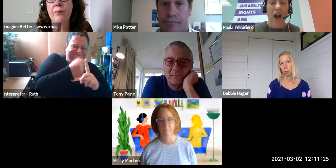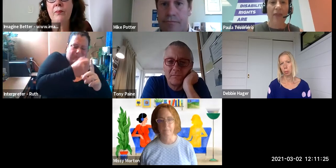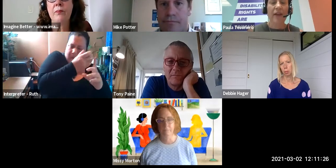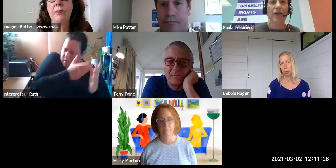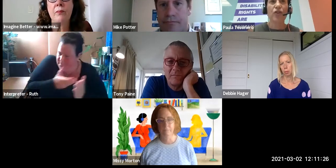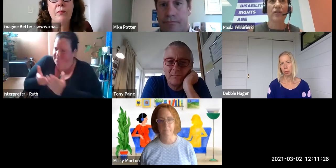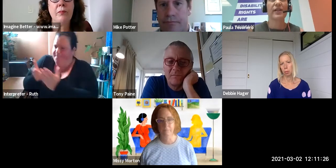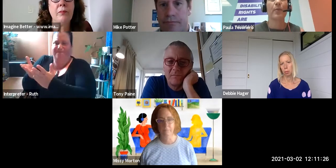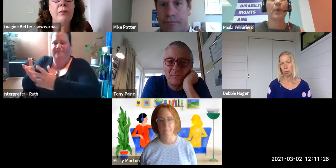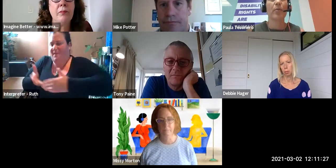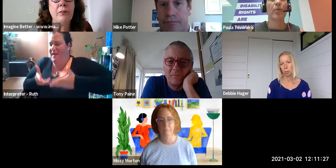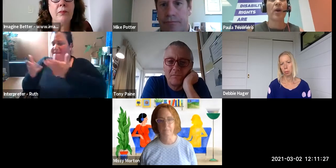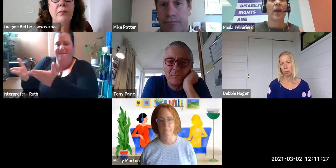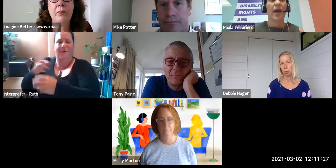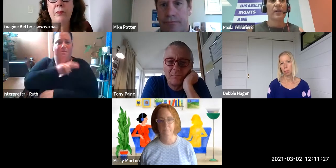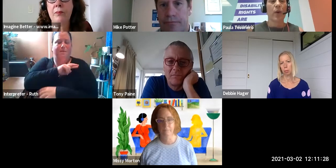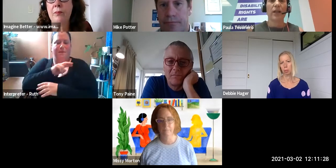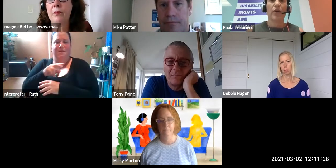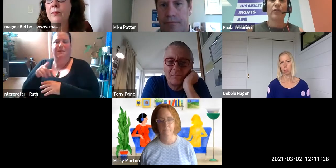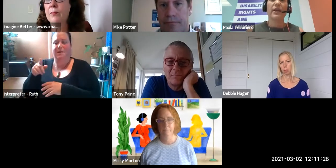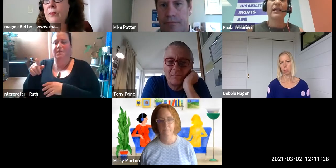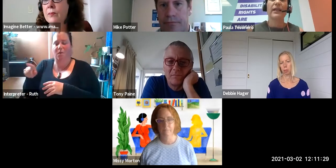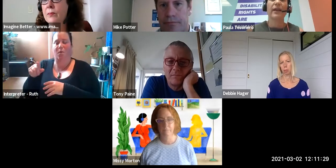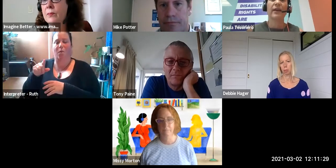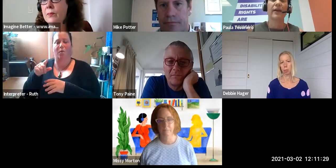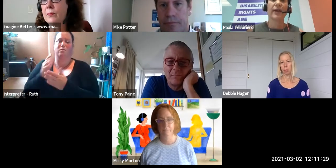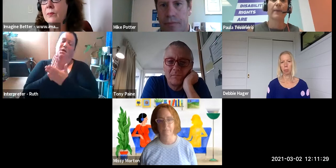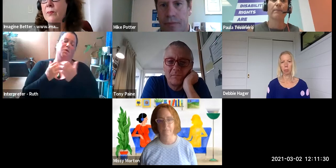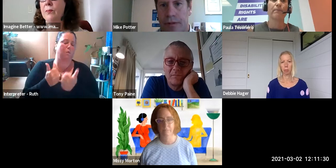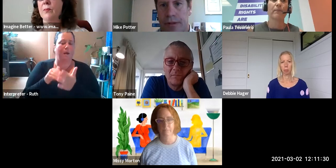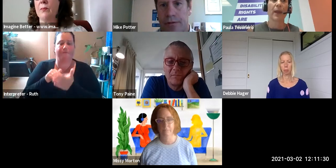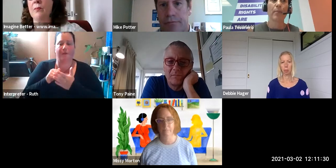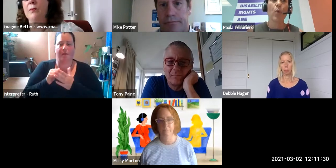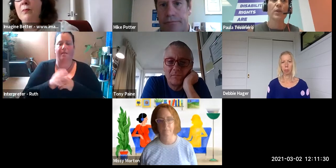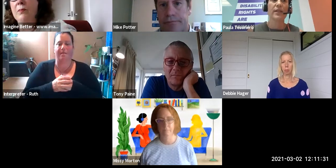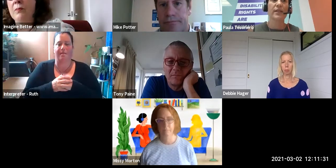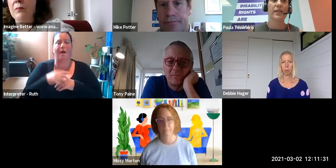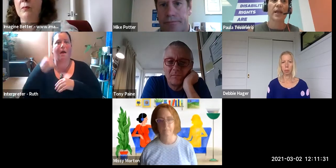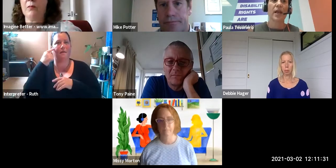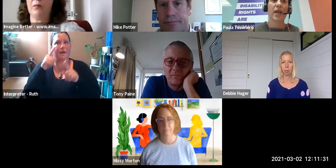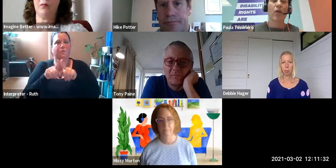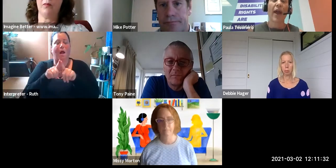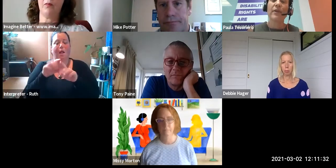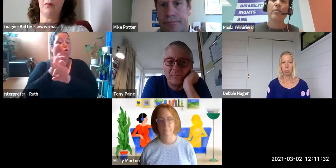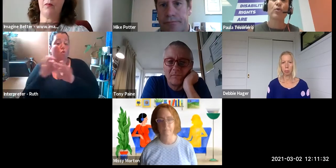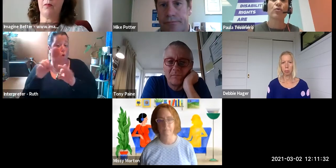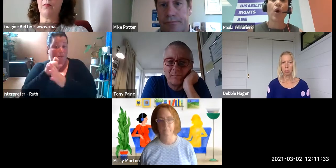I think non-disabled people as well are in a really important or have an important role